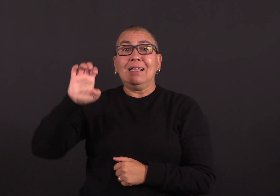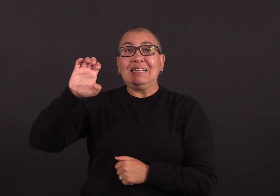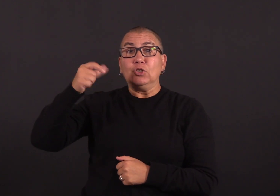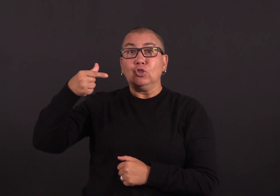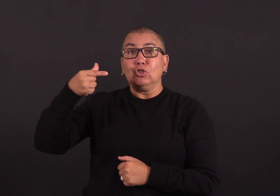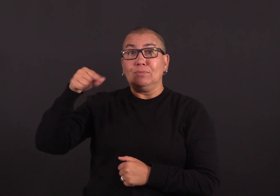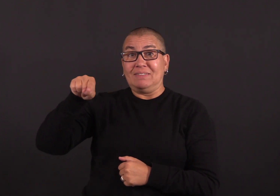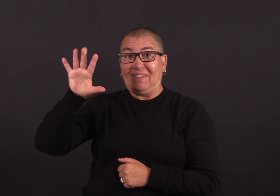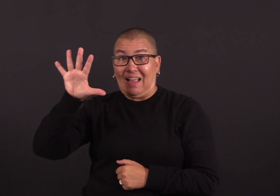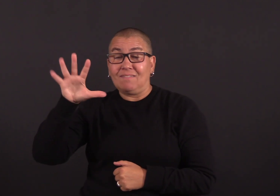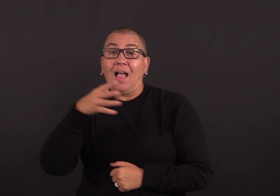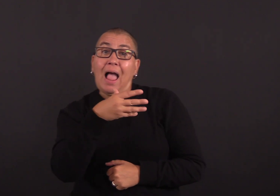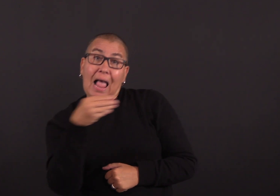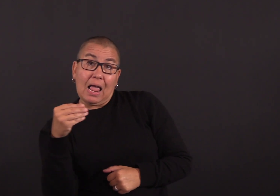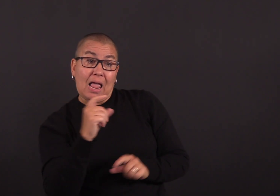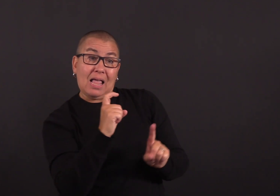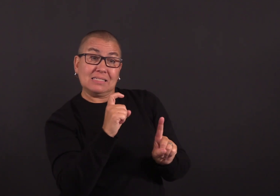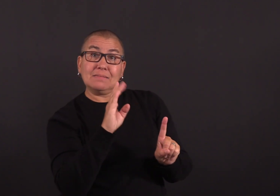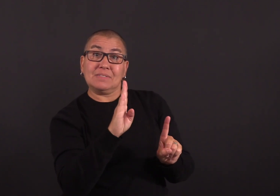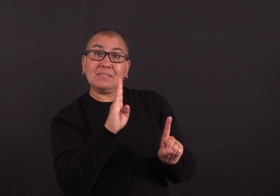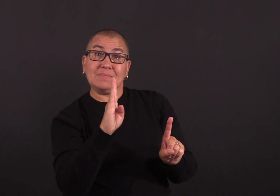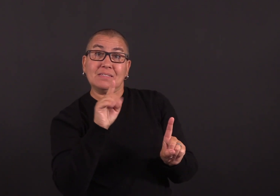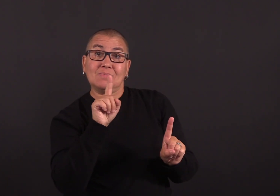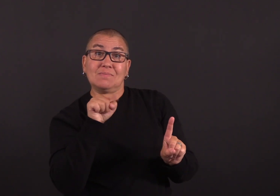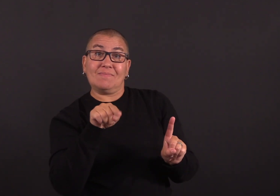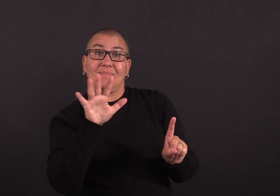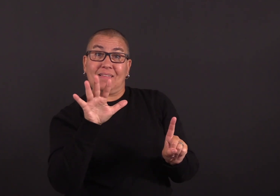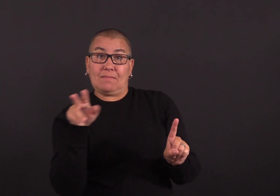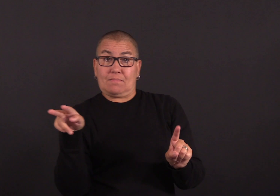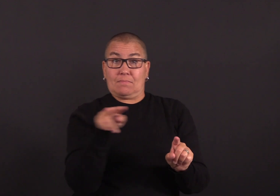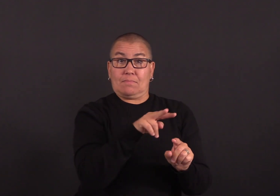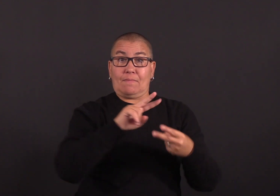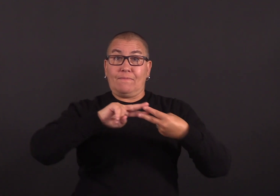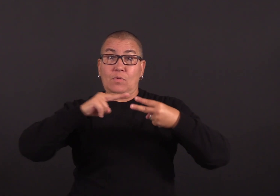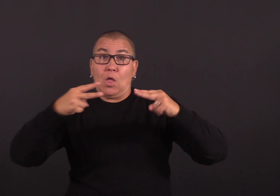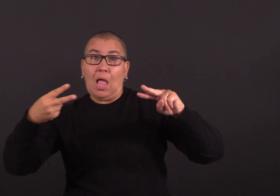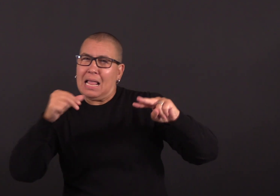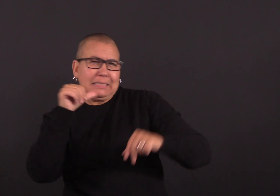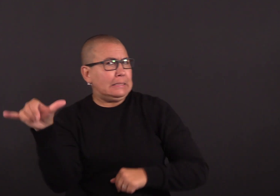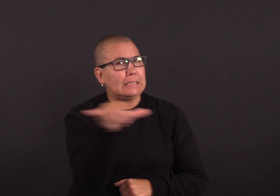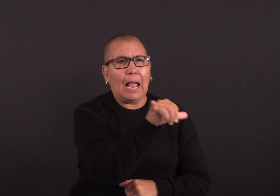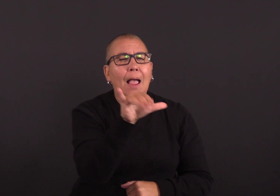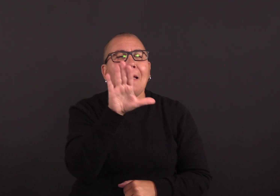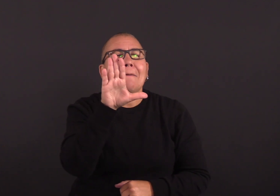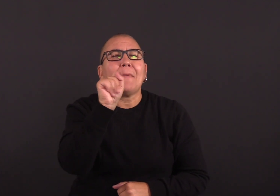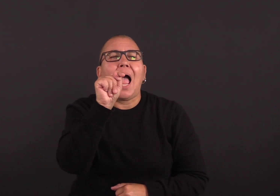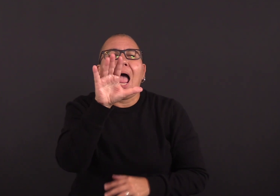are not identical, but they're pretty close,” Dr. Roberts says. “My strong suspicion is that, given